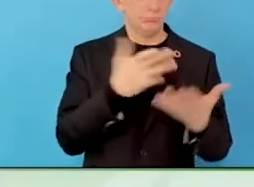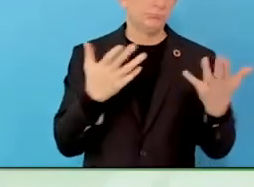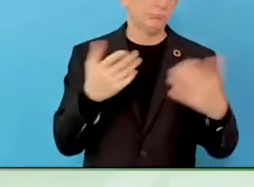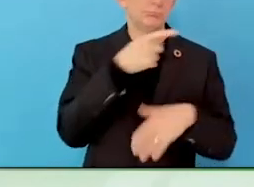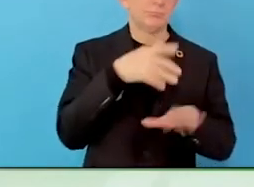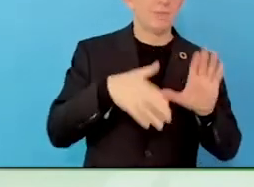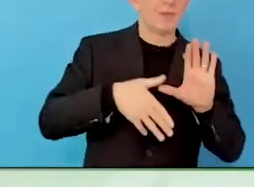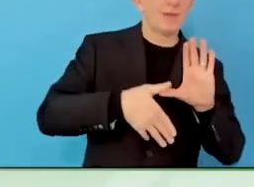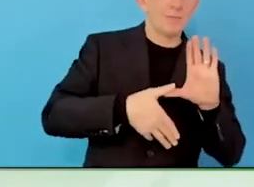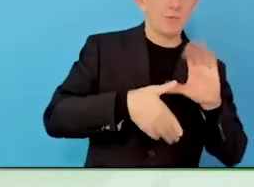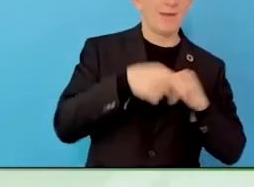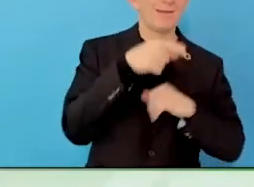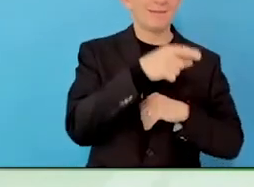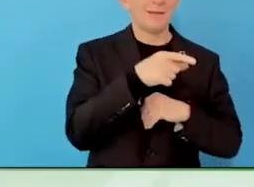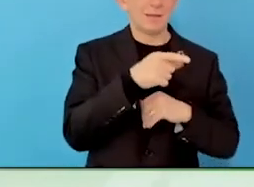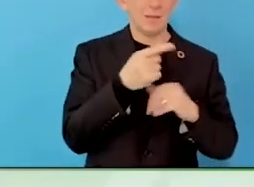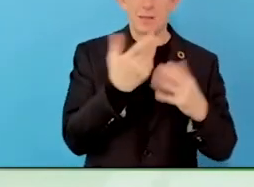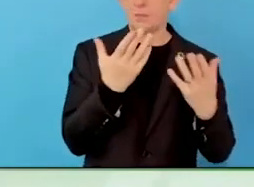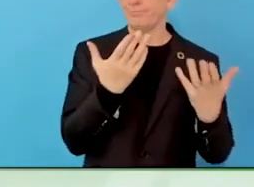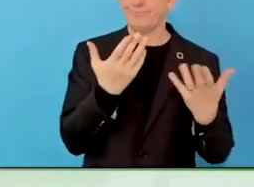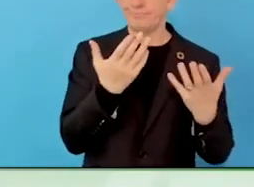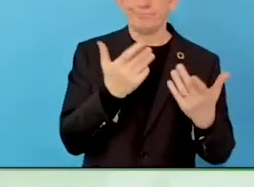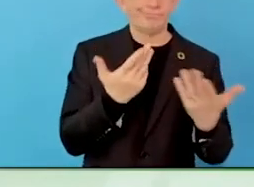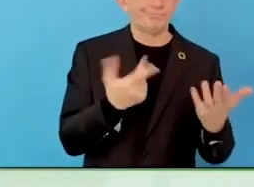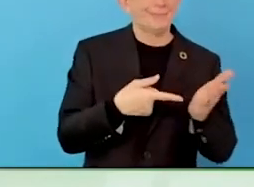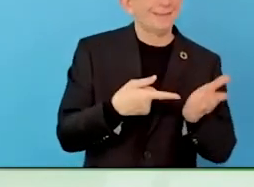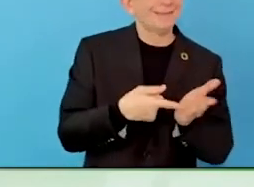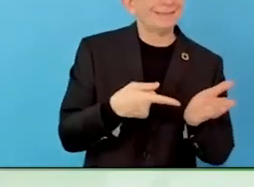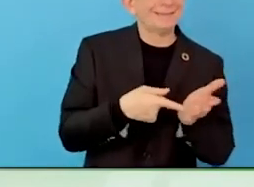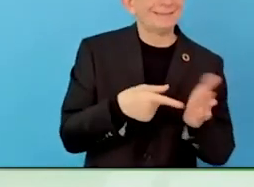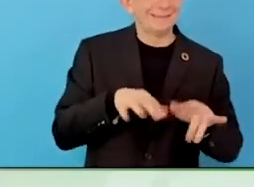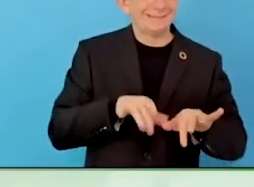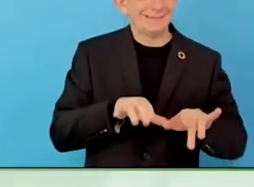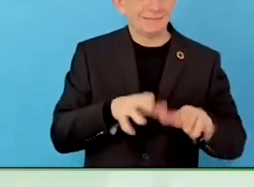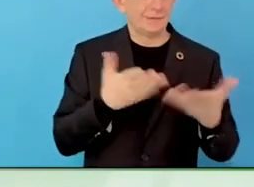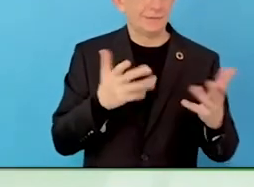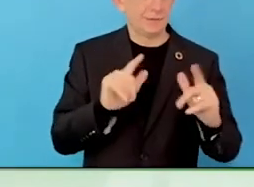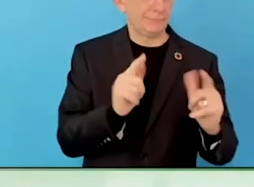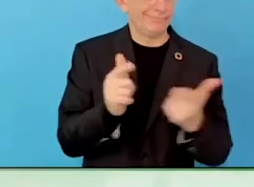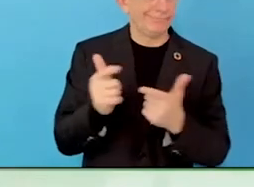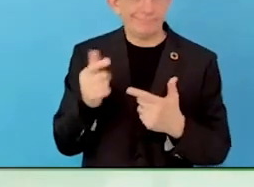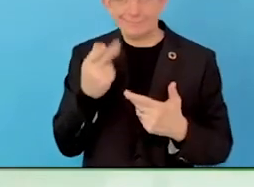It is not only about migration, it is by qualification and target groups.